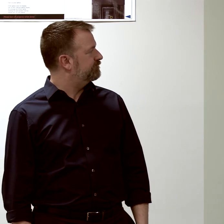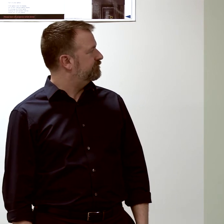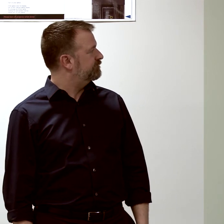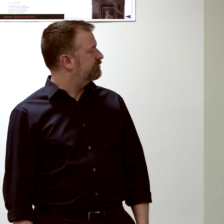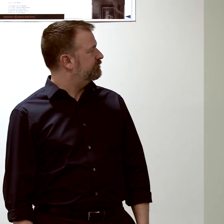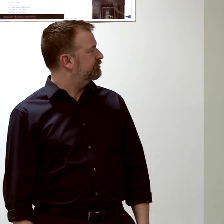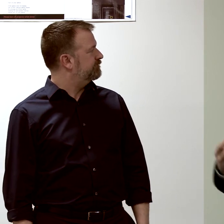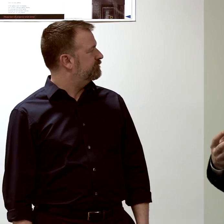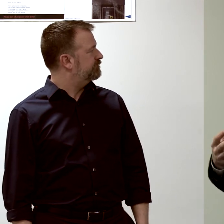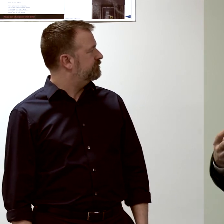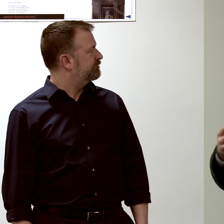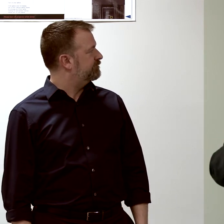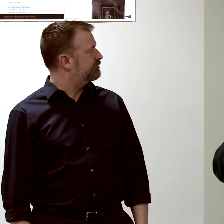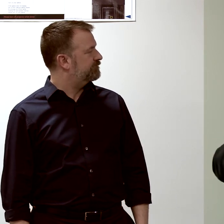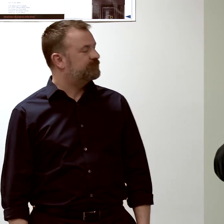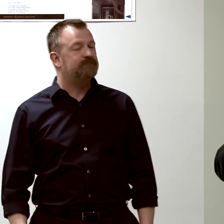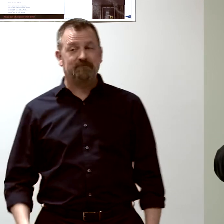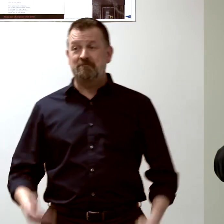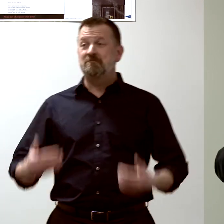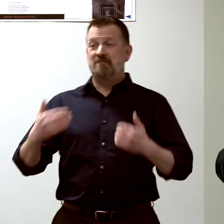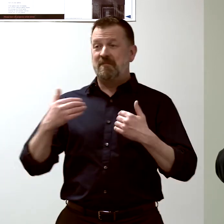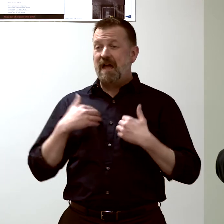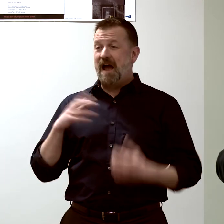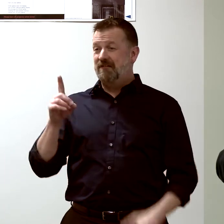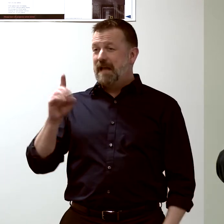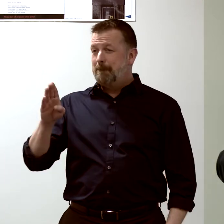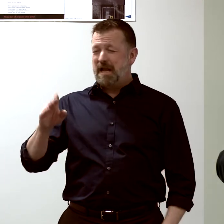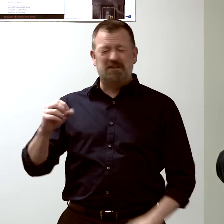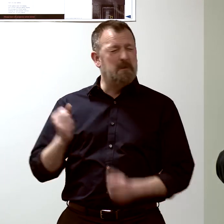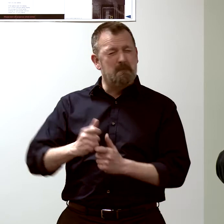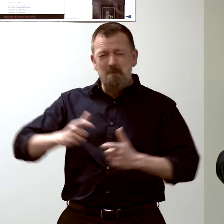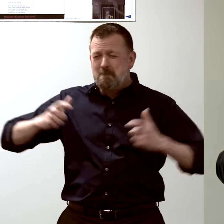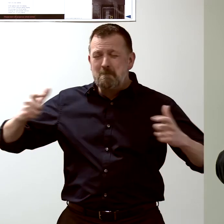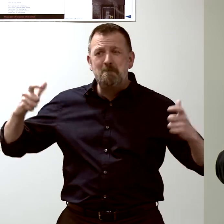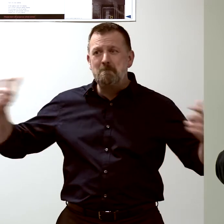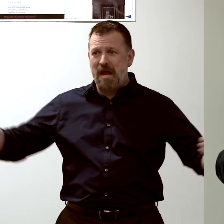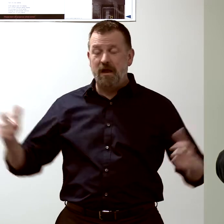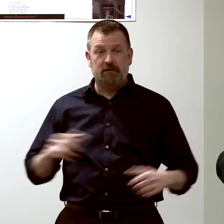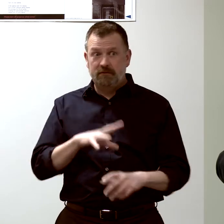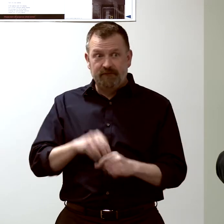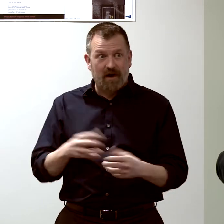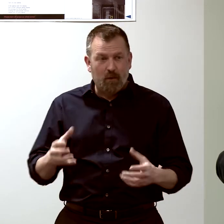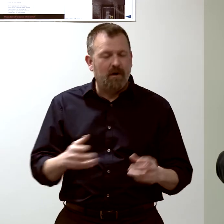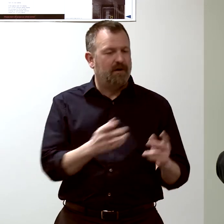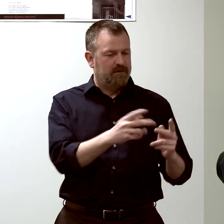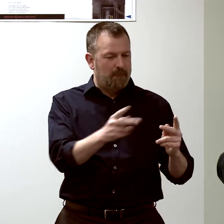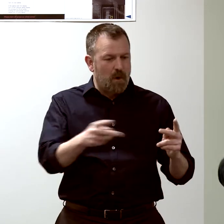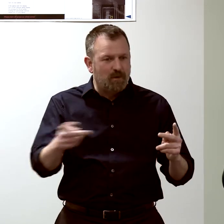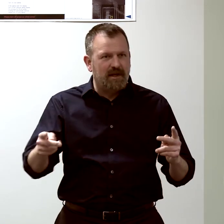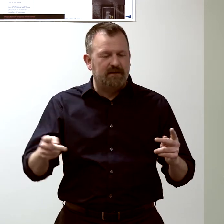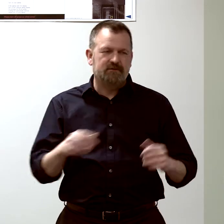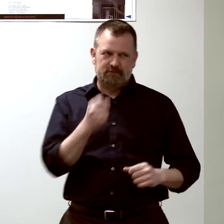of what proteins interact with each other, proteins that the genes make,